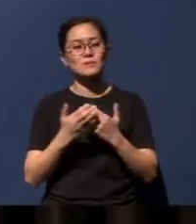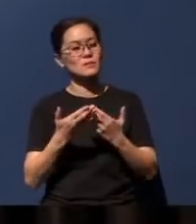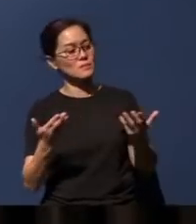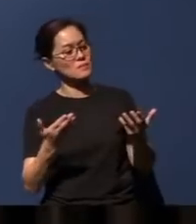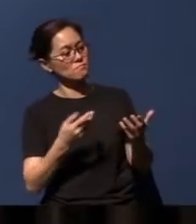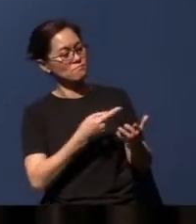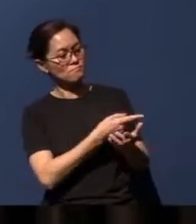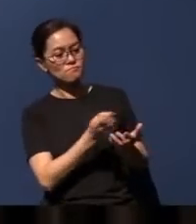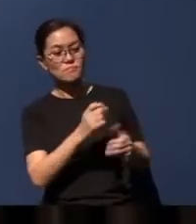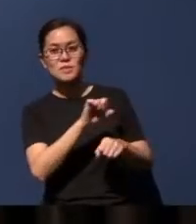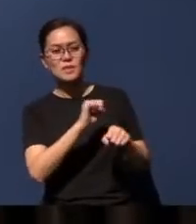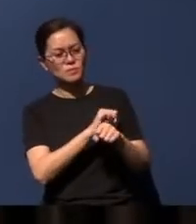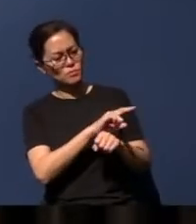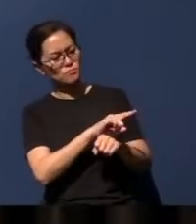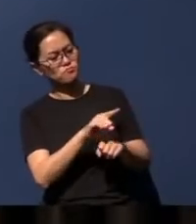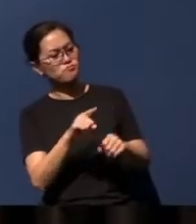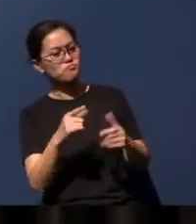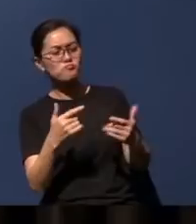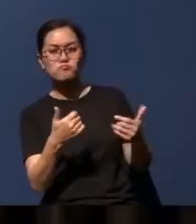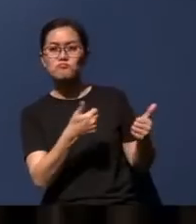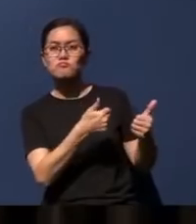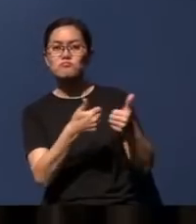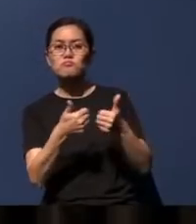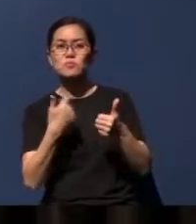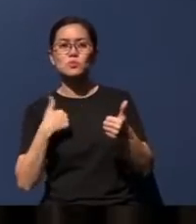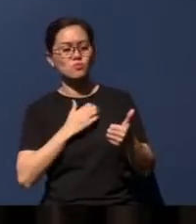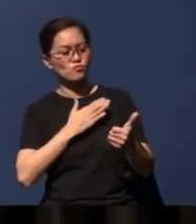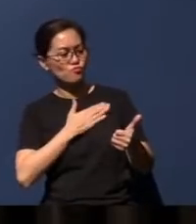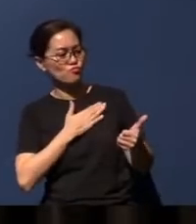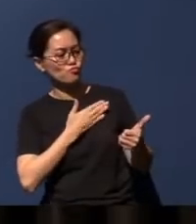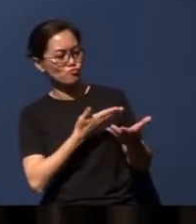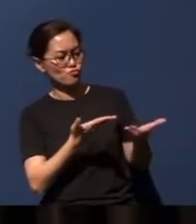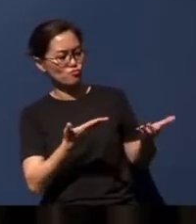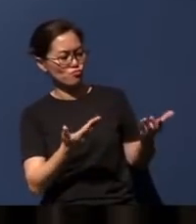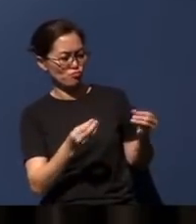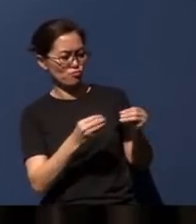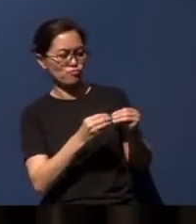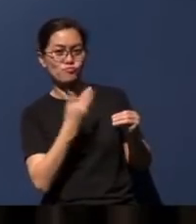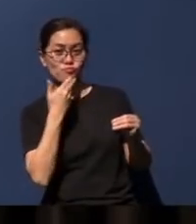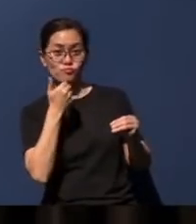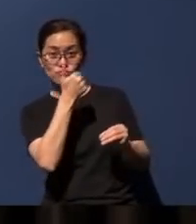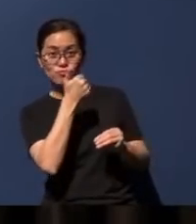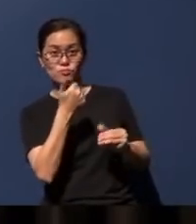in Singapore. We are glad that things are a lot brighter, and we certainly look forward